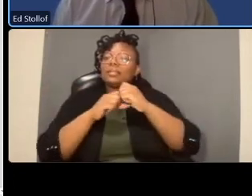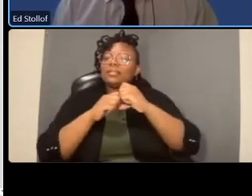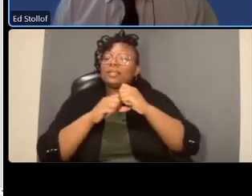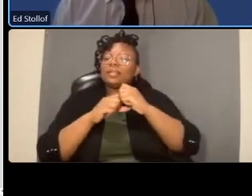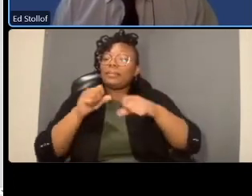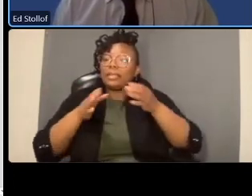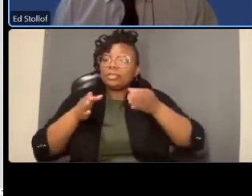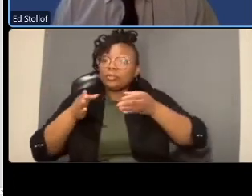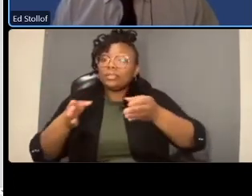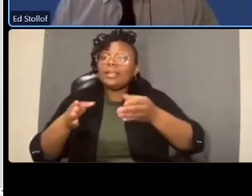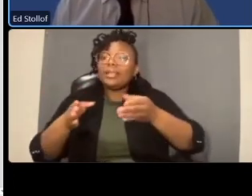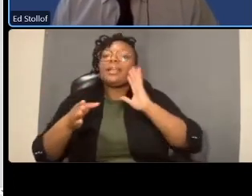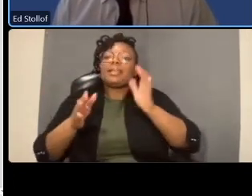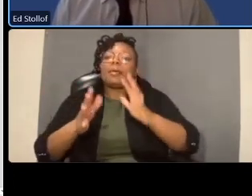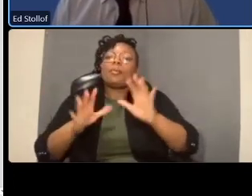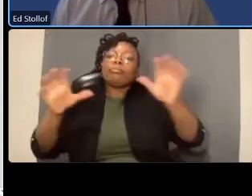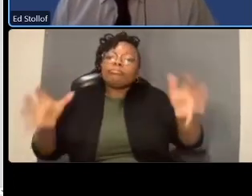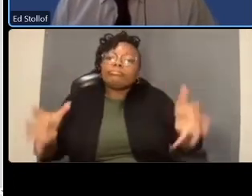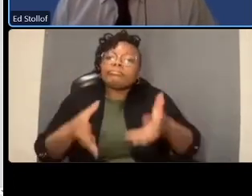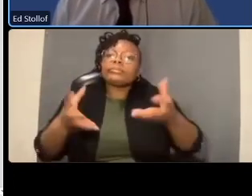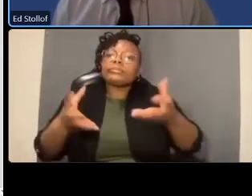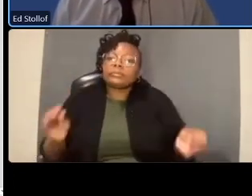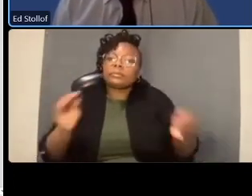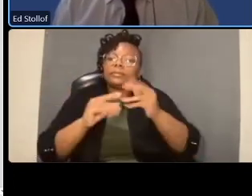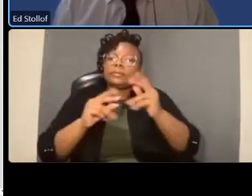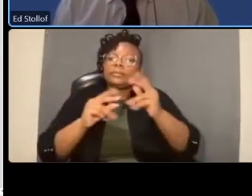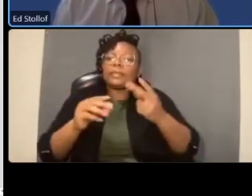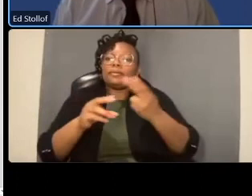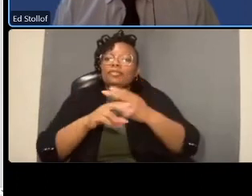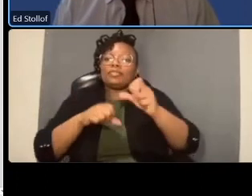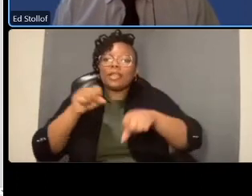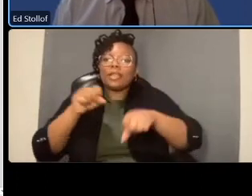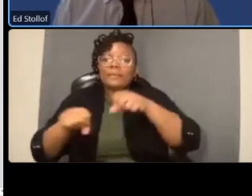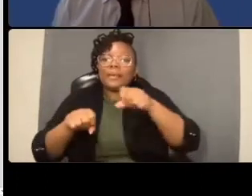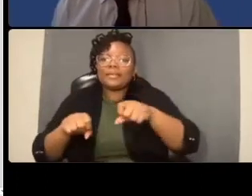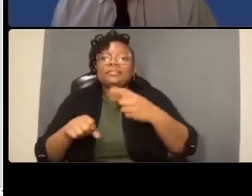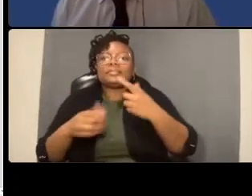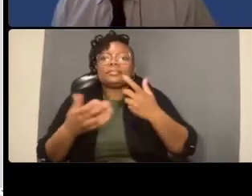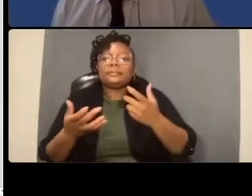of transportation so you the city doesn't have any goals for the number of cyclists